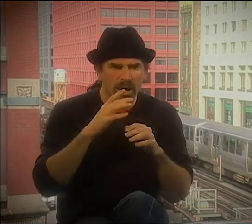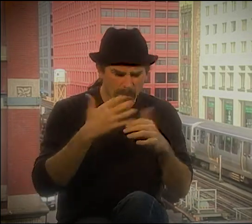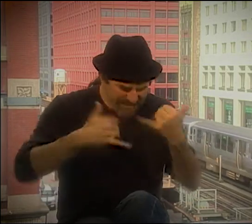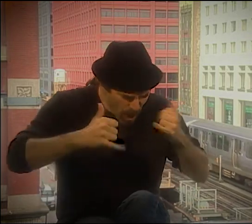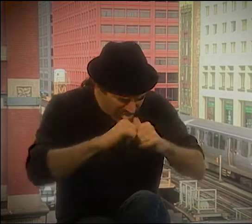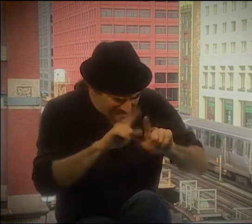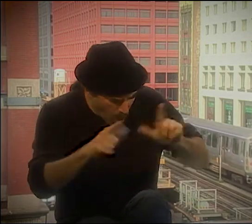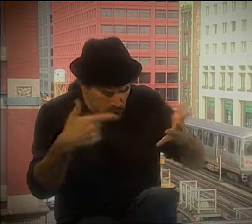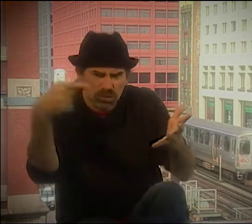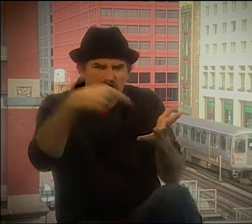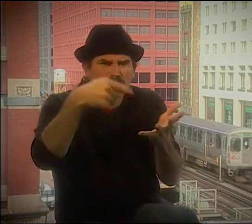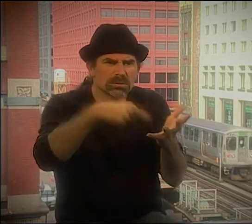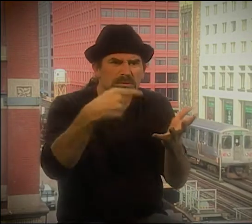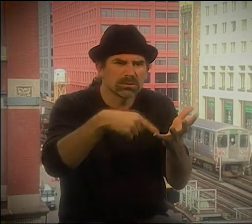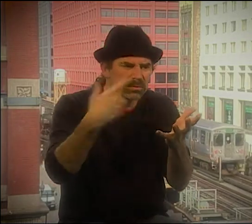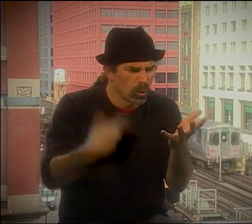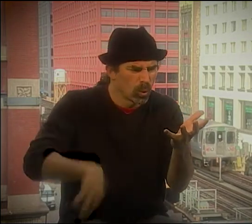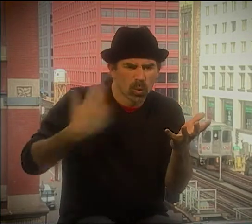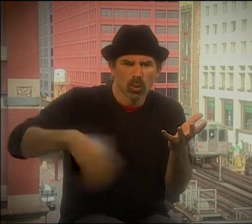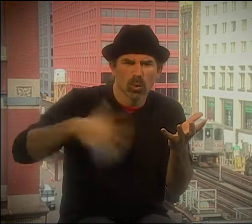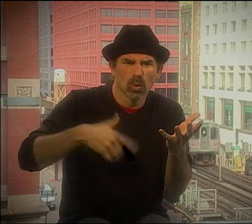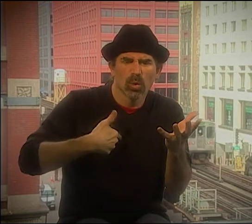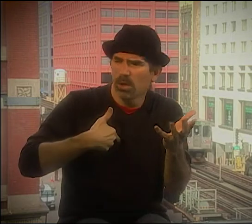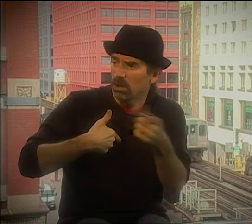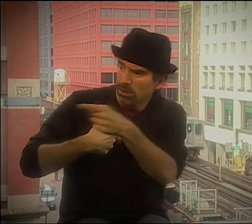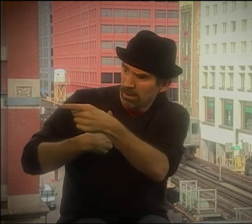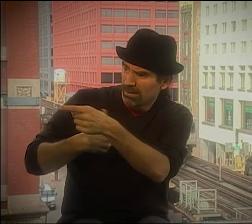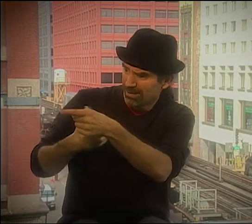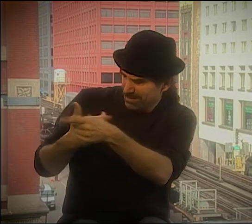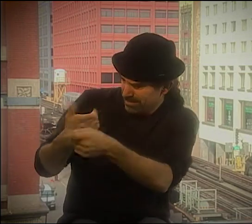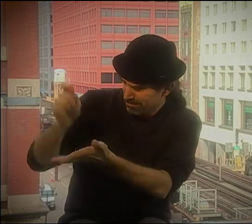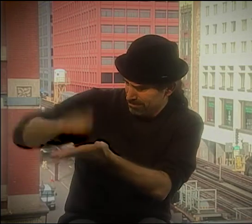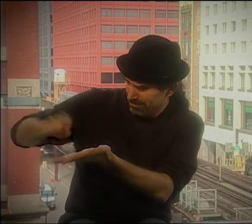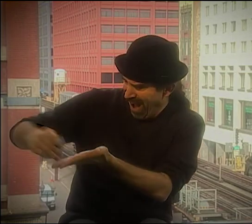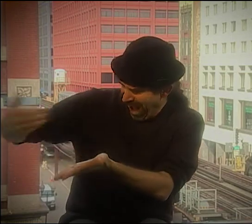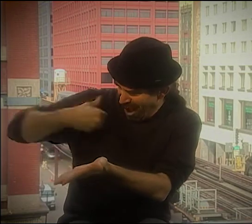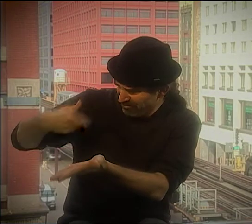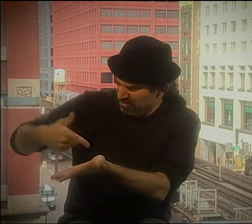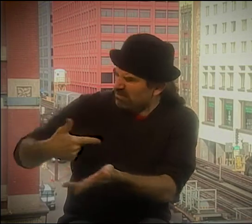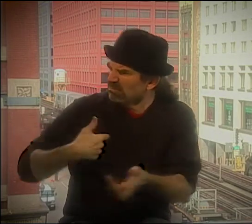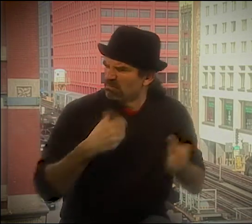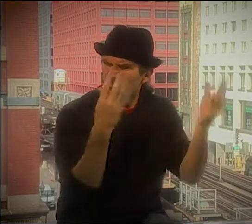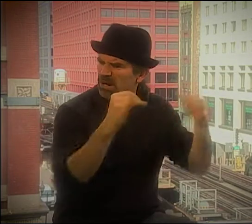THE TRANSFORMATION, HAND SHAPE, MOVEMENT, PLAYING WITH THE LANGUAGE ITSELF.